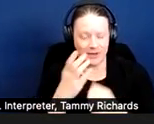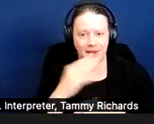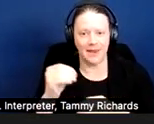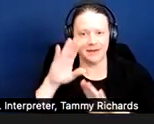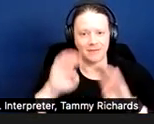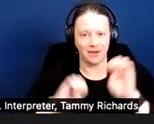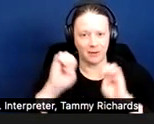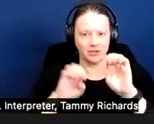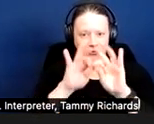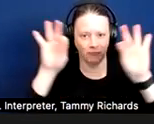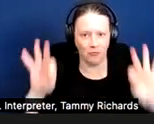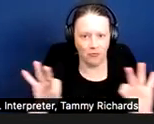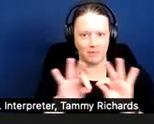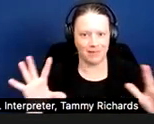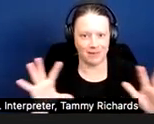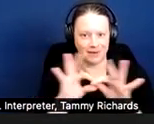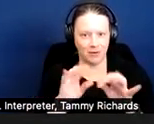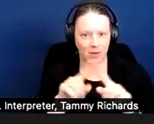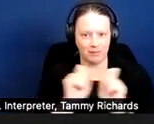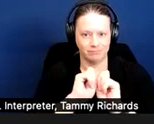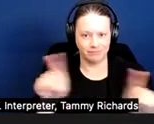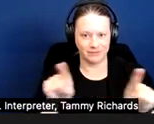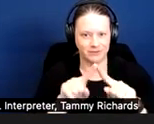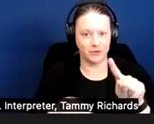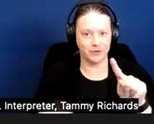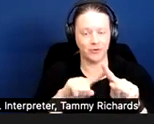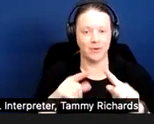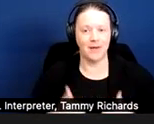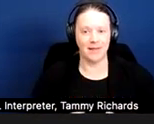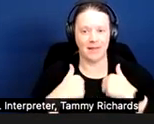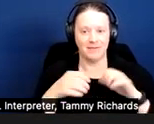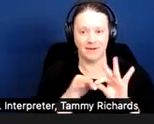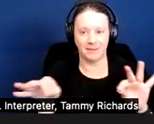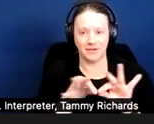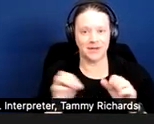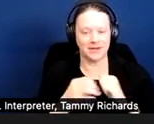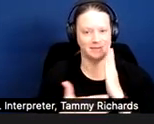all. Live captioning and tech support is available.